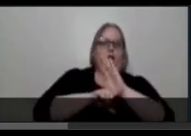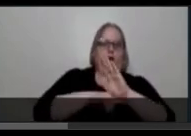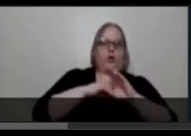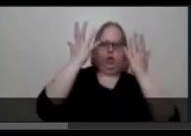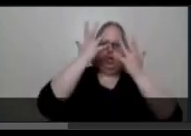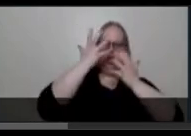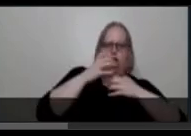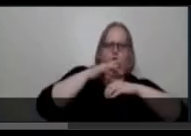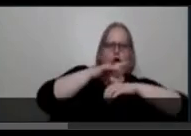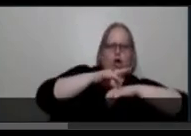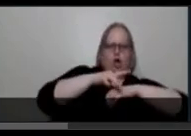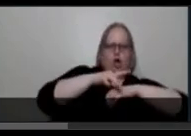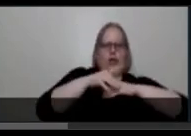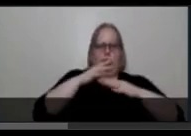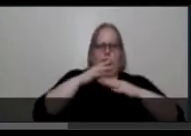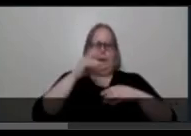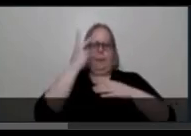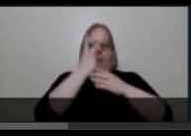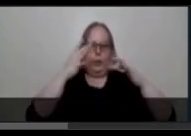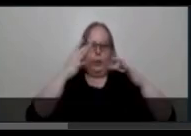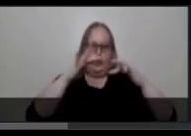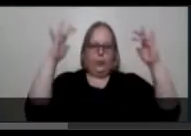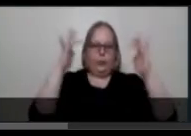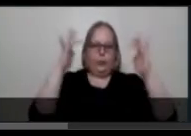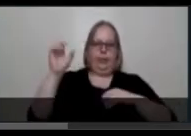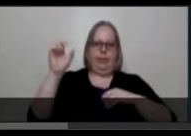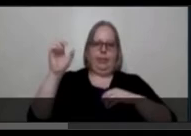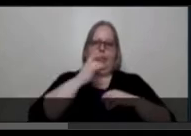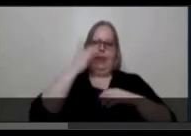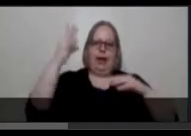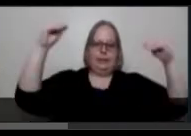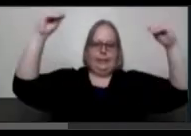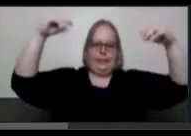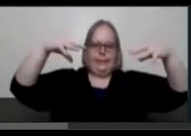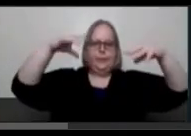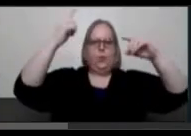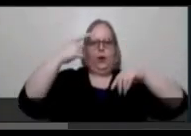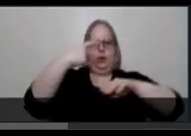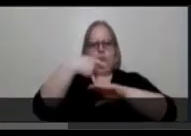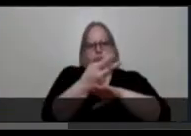They both glow under the stage lights. One lies on the ground with one leg up,